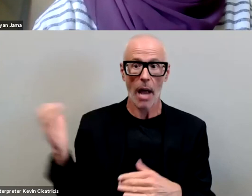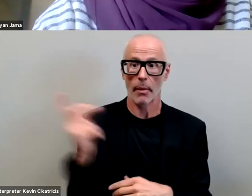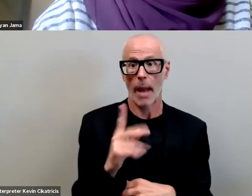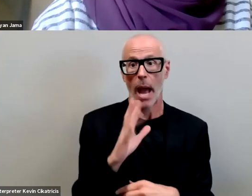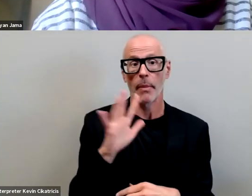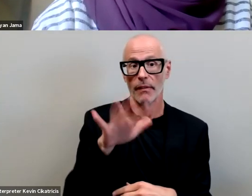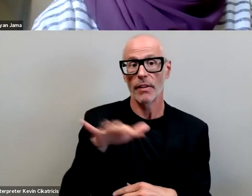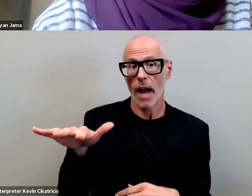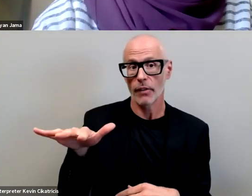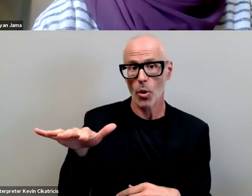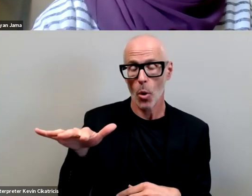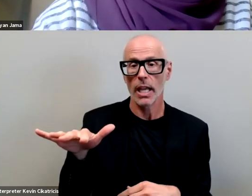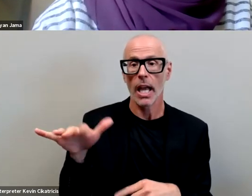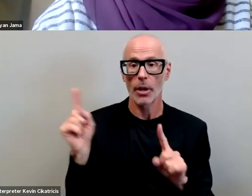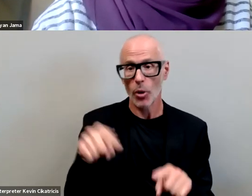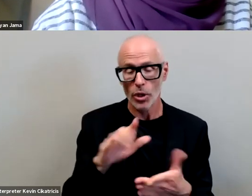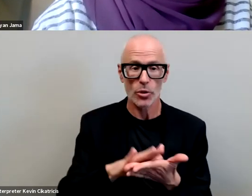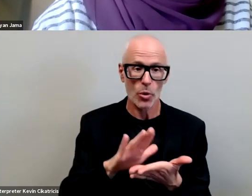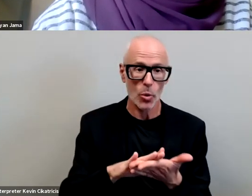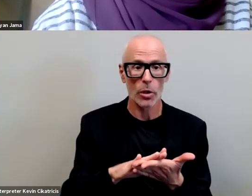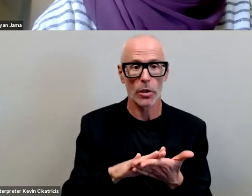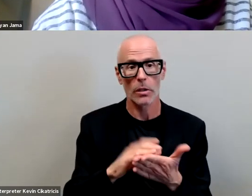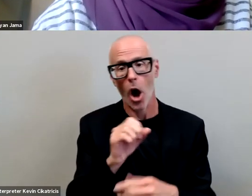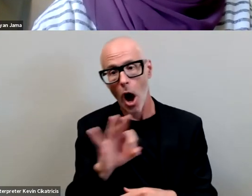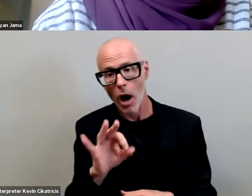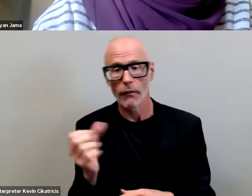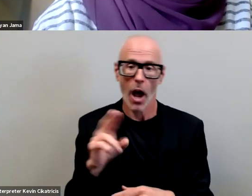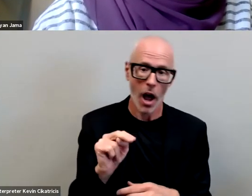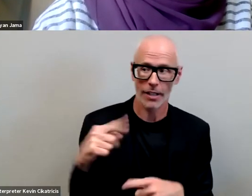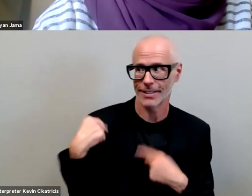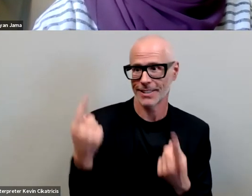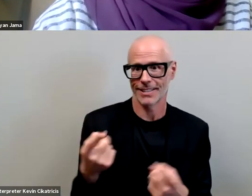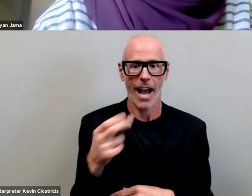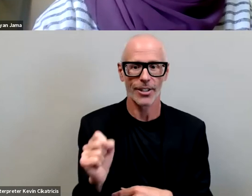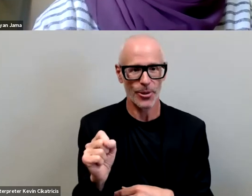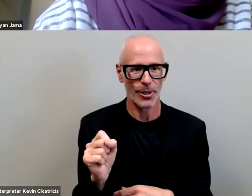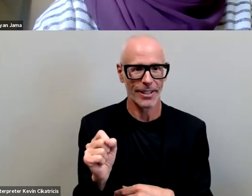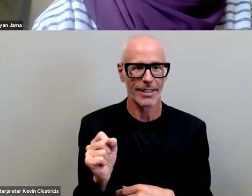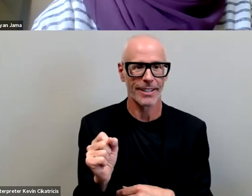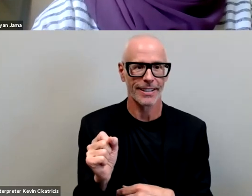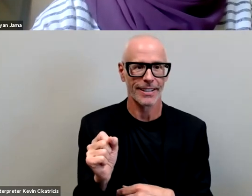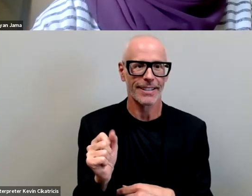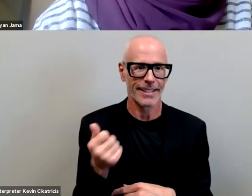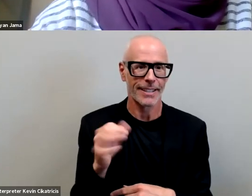and i have been going to school off and on since i graduated from high school in 1984 and listening